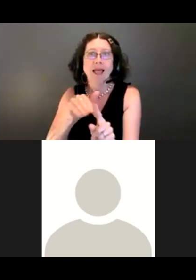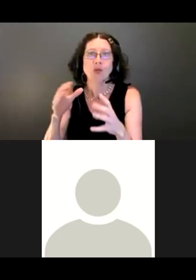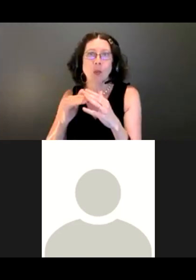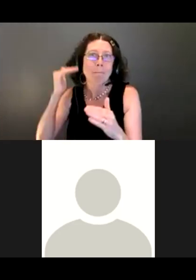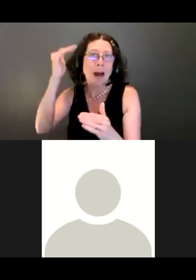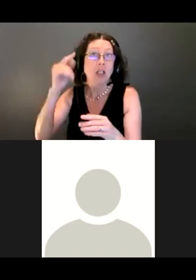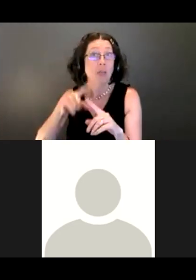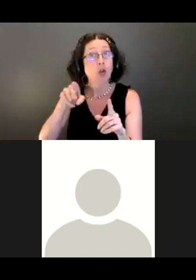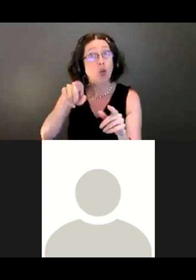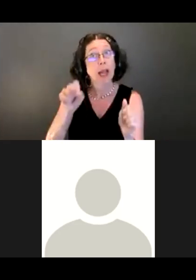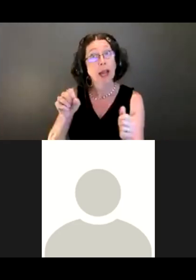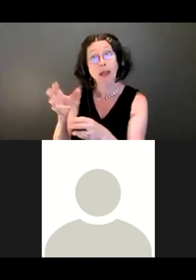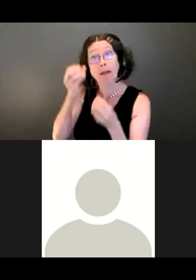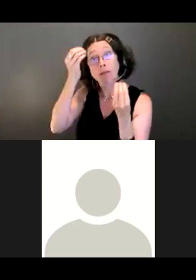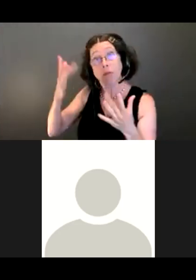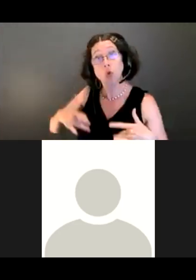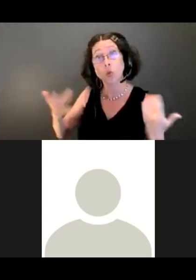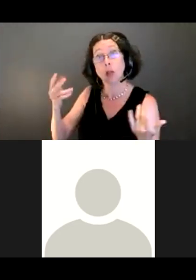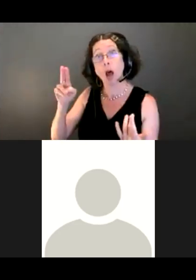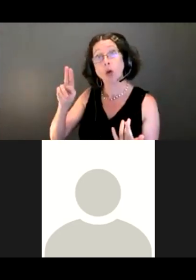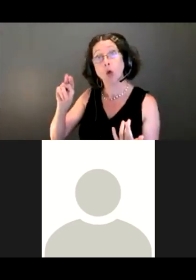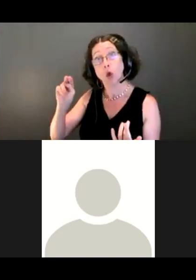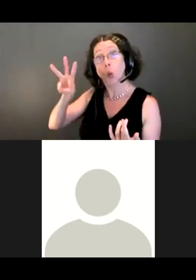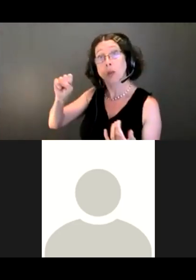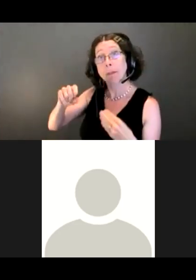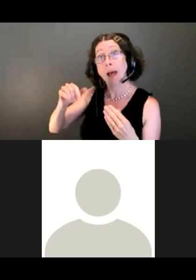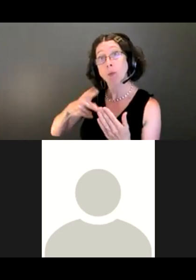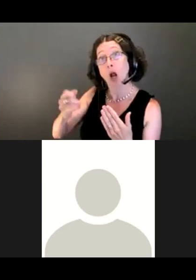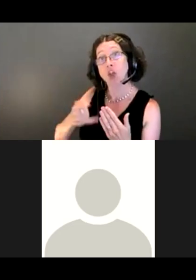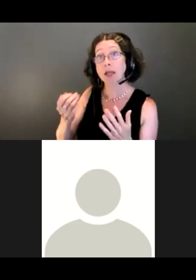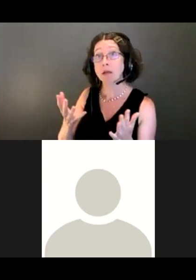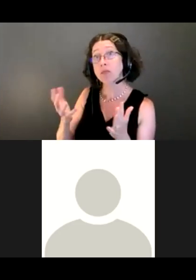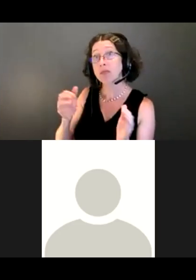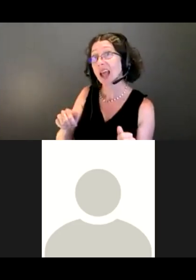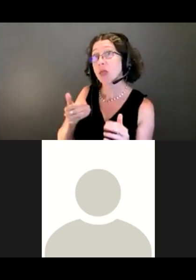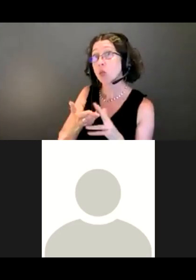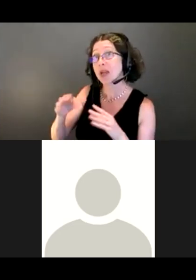So with that, I want to thank everybody. Thank you, Blayne, for joining us tonight.